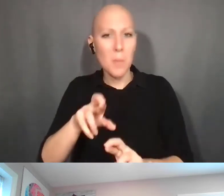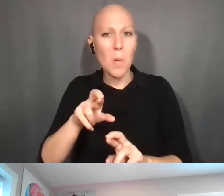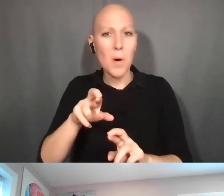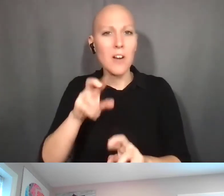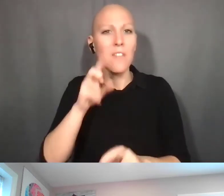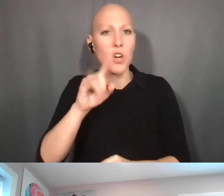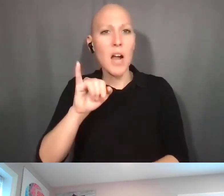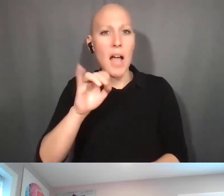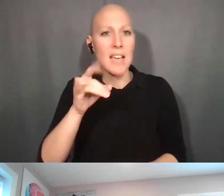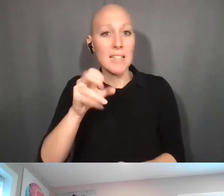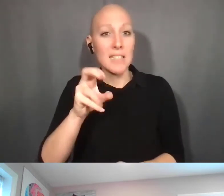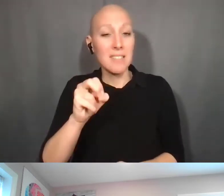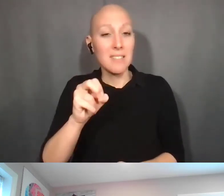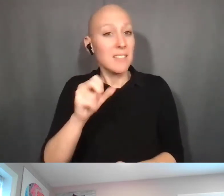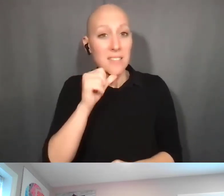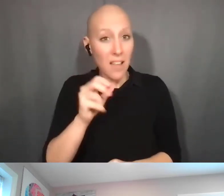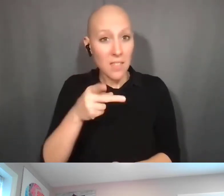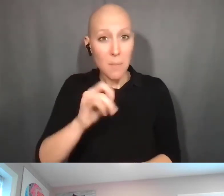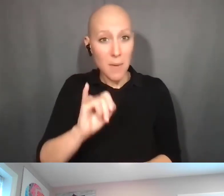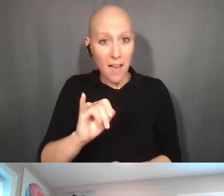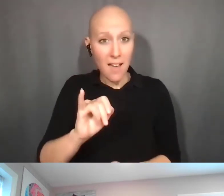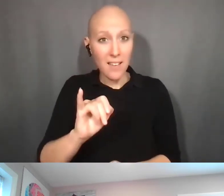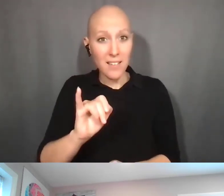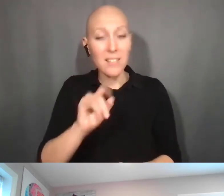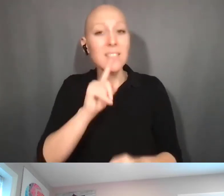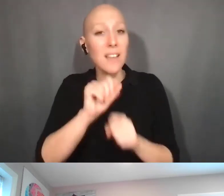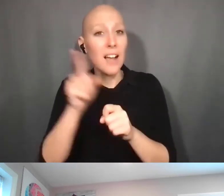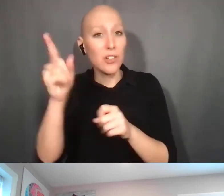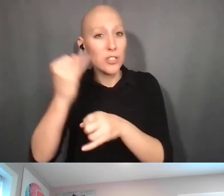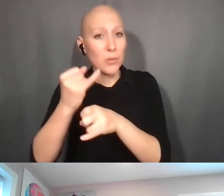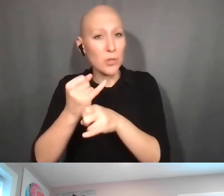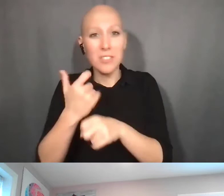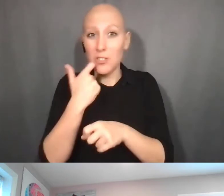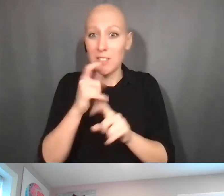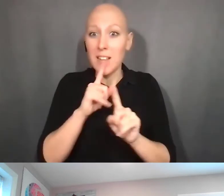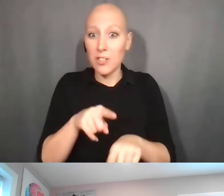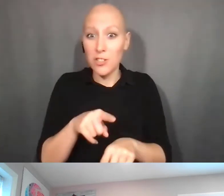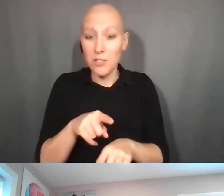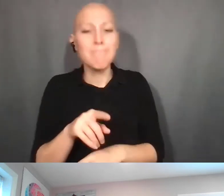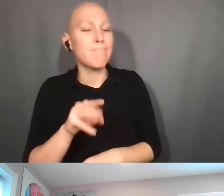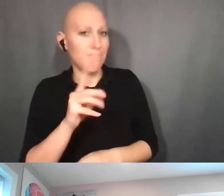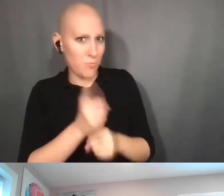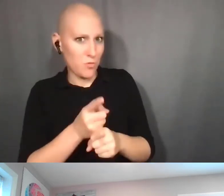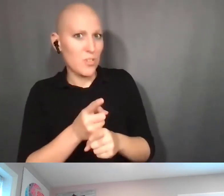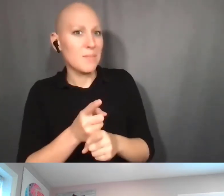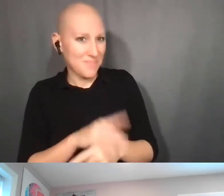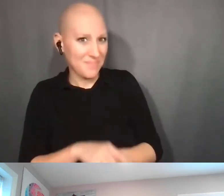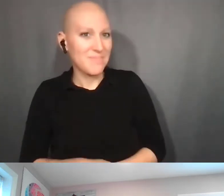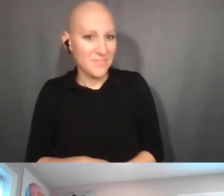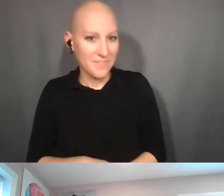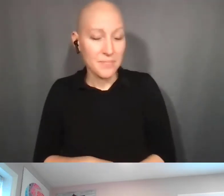Correct? Mary Fran Deutsch: Yes, correct. Kristin Ta: Great. And then we also have a question about subawards.